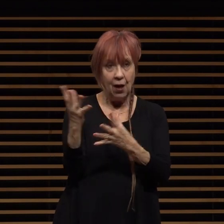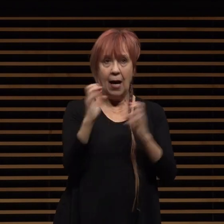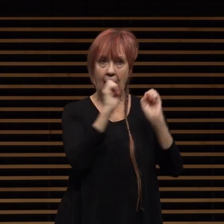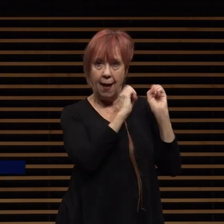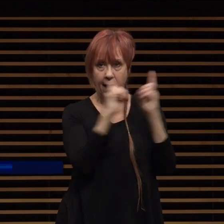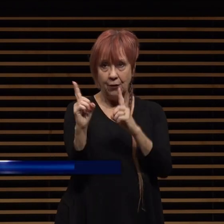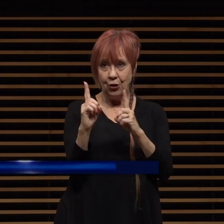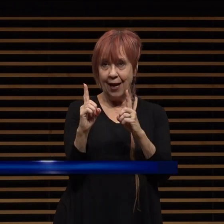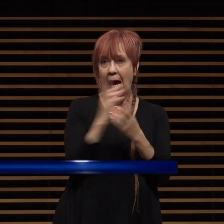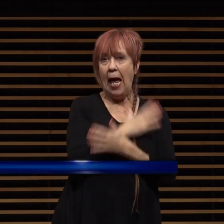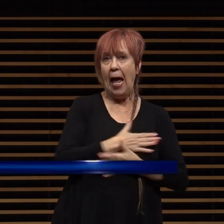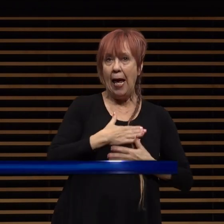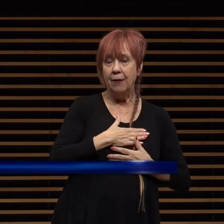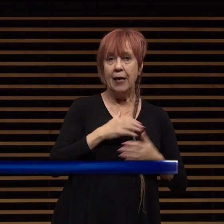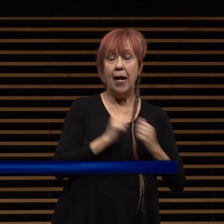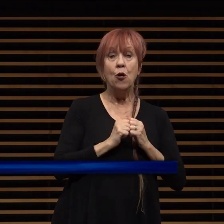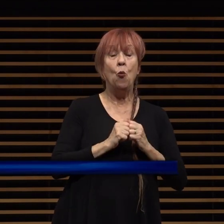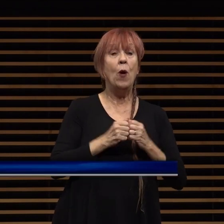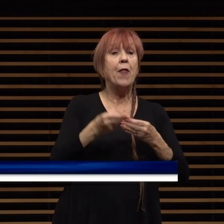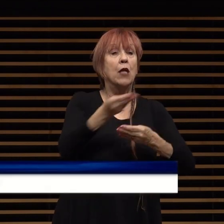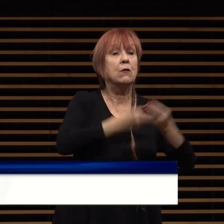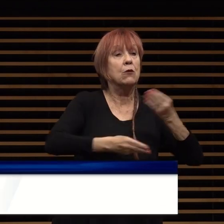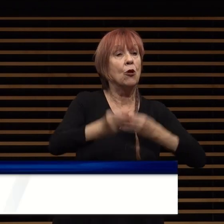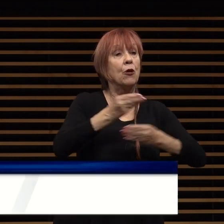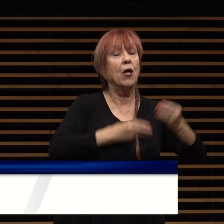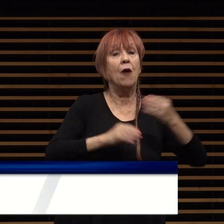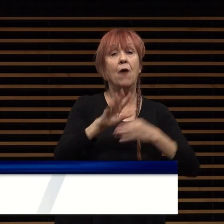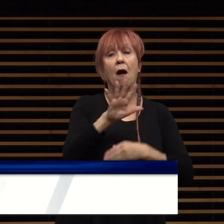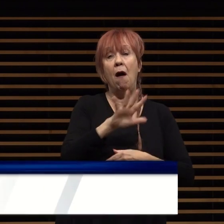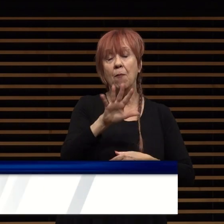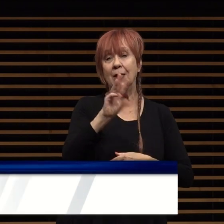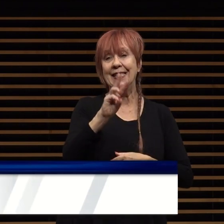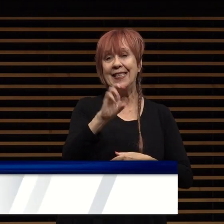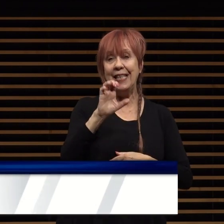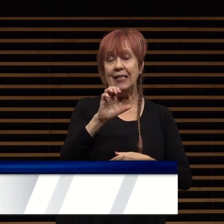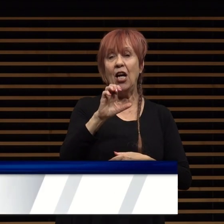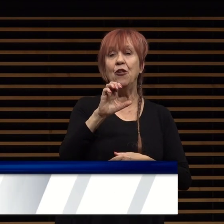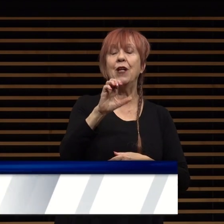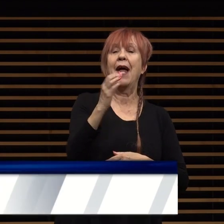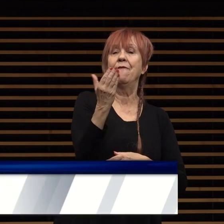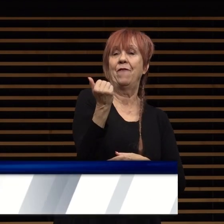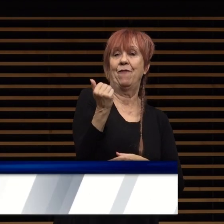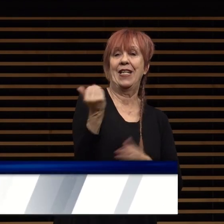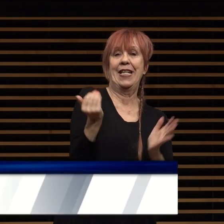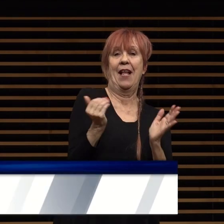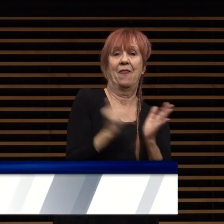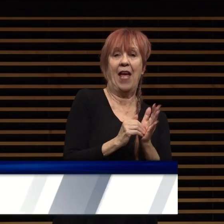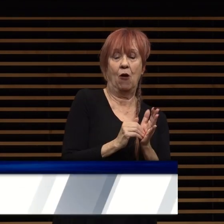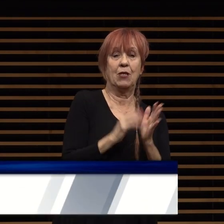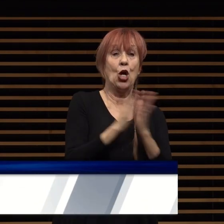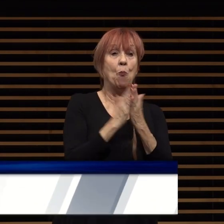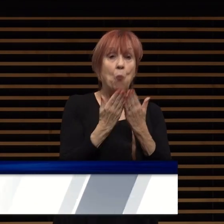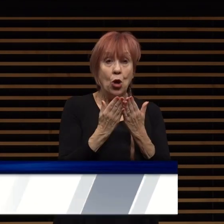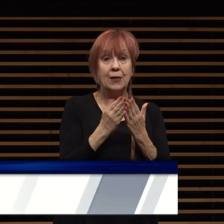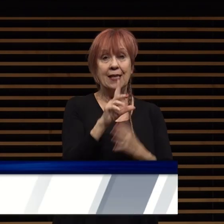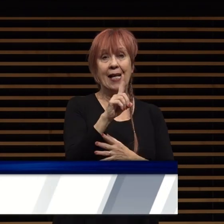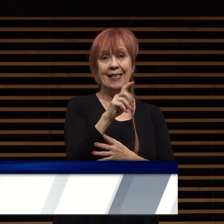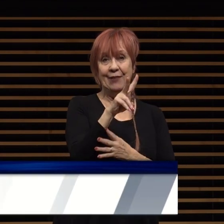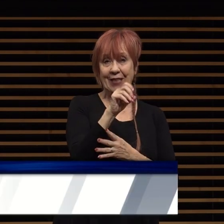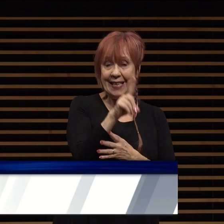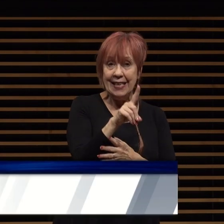with the circulation of nearly 615